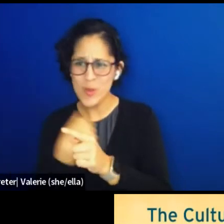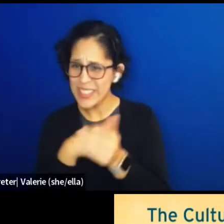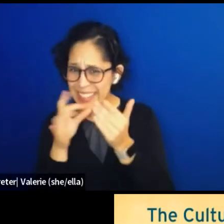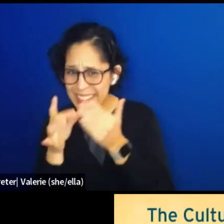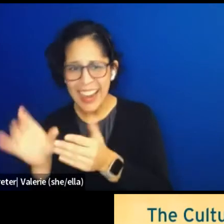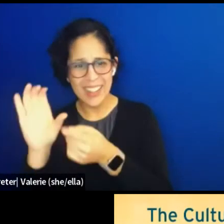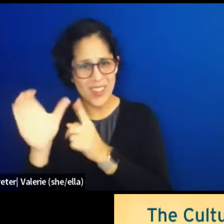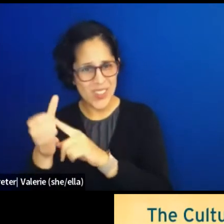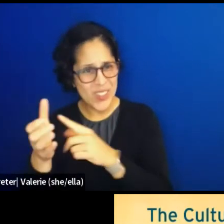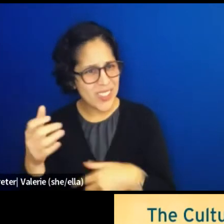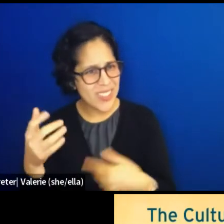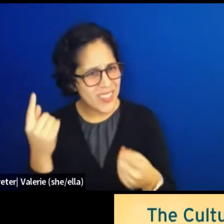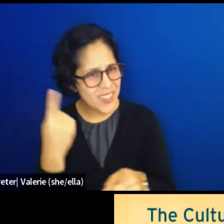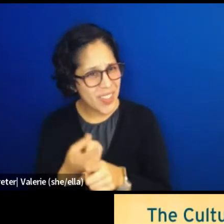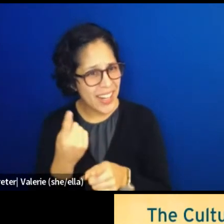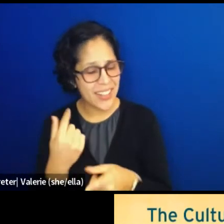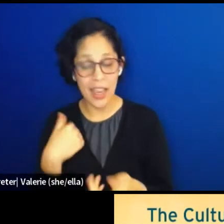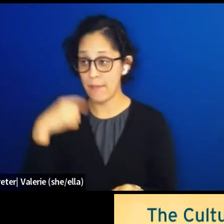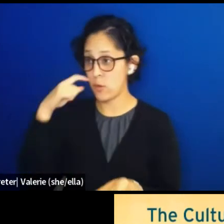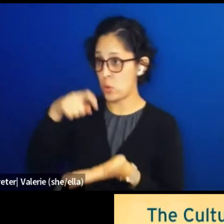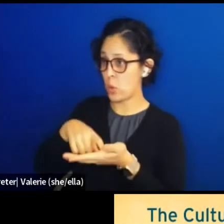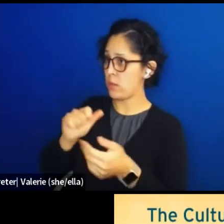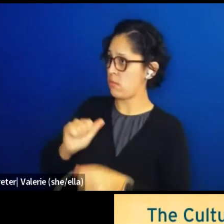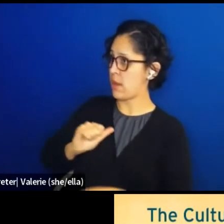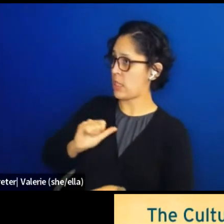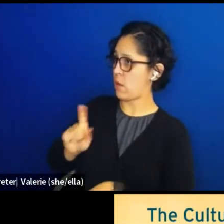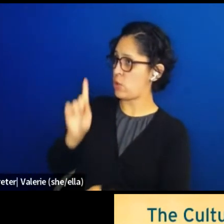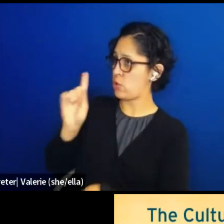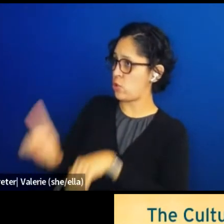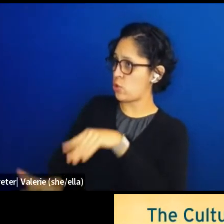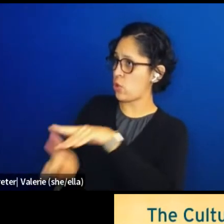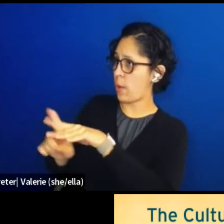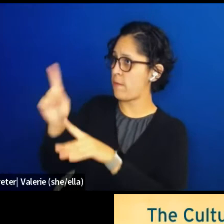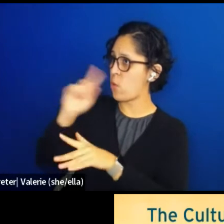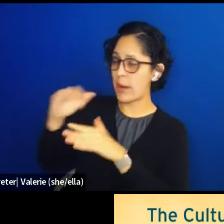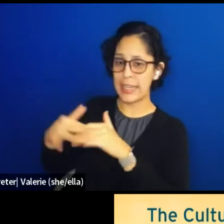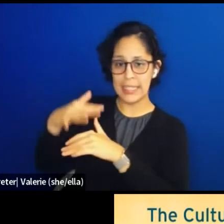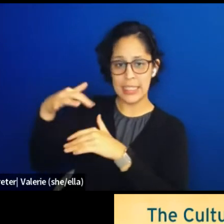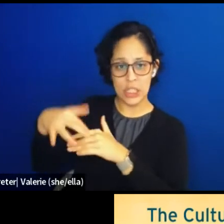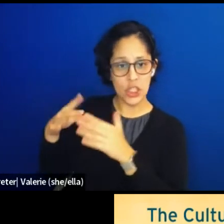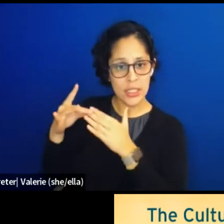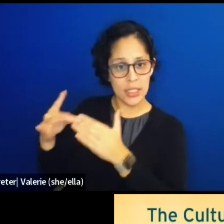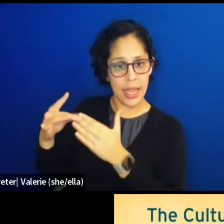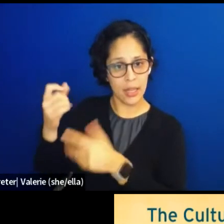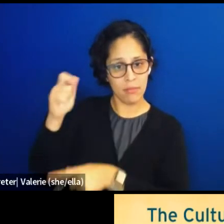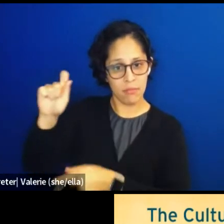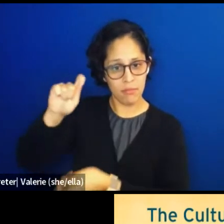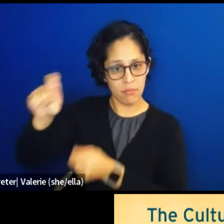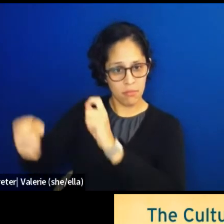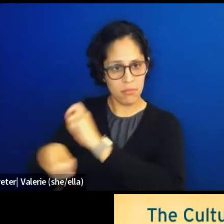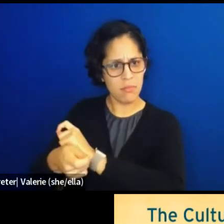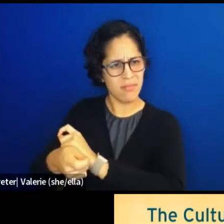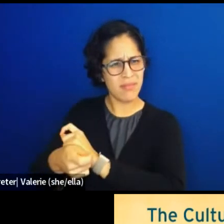to show up for indigenous-led movements, how important cultural practice is to those movements.